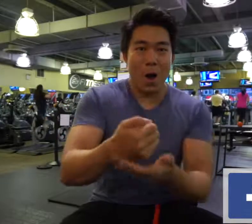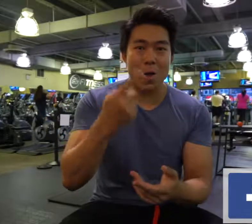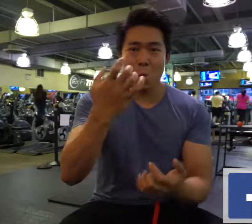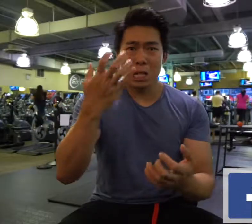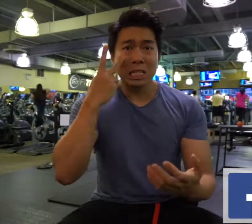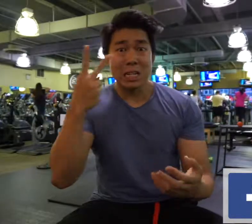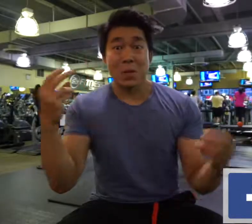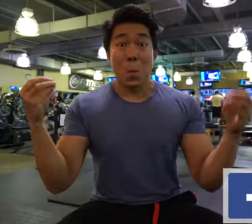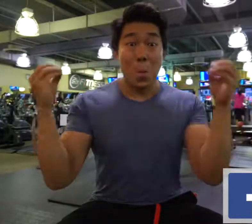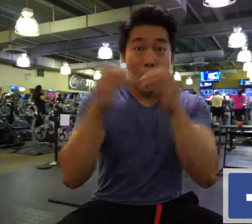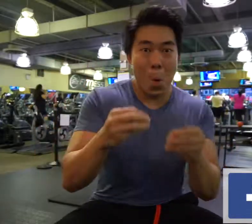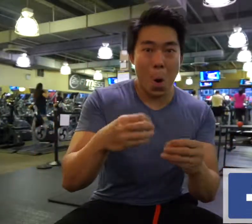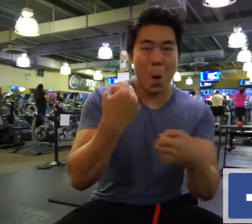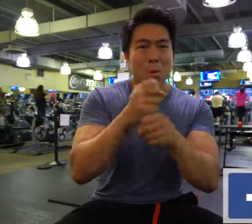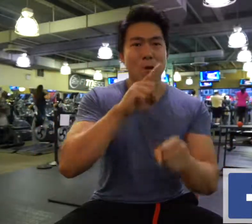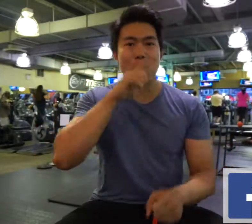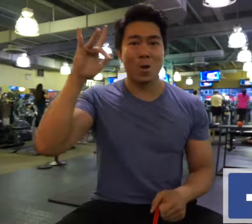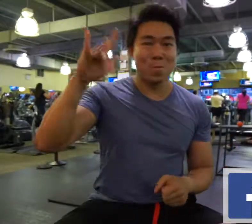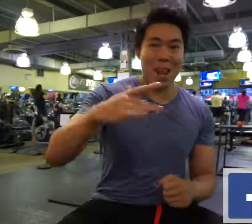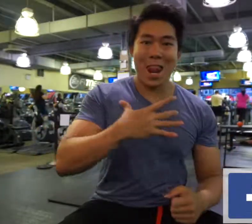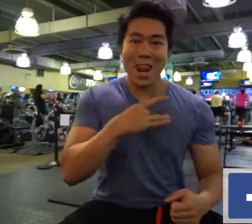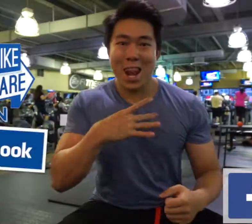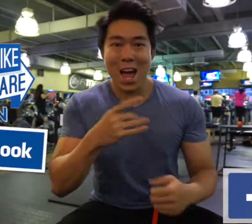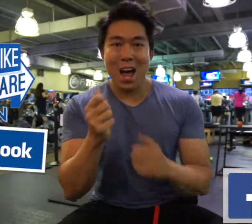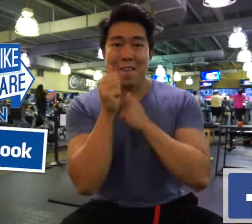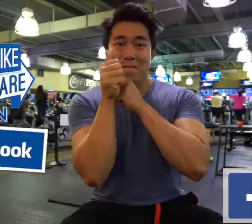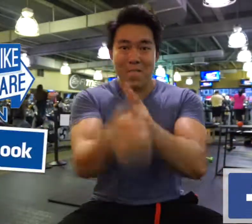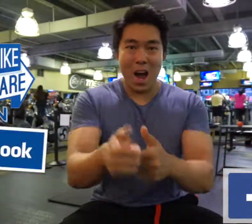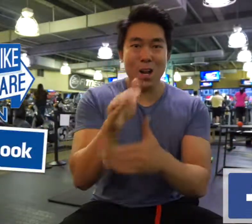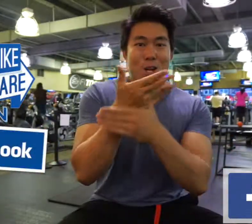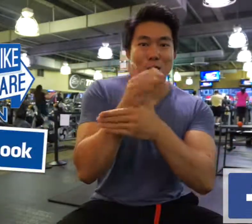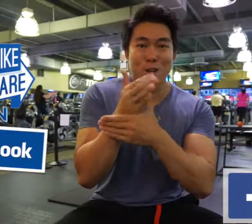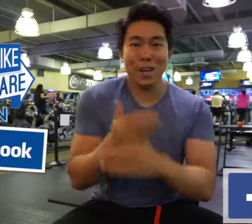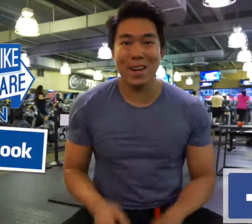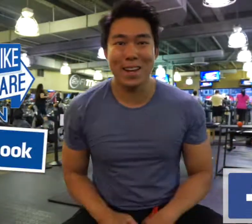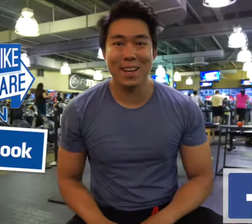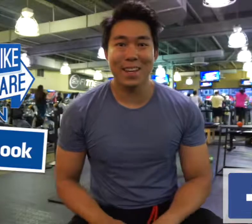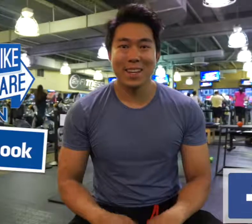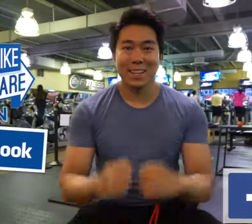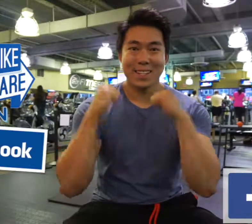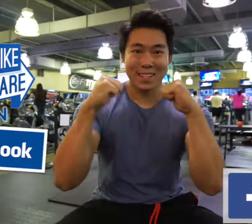Want to see more?? LIKE this video. Share and follow! Let's reach our fitness goals!